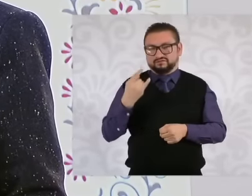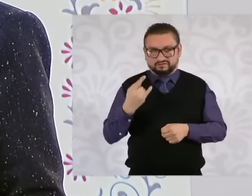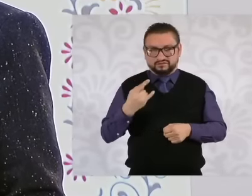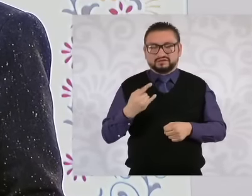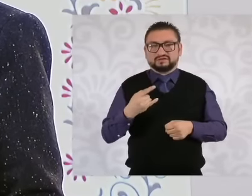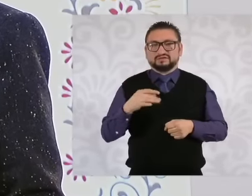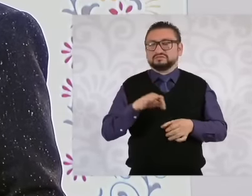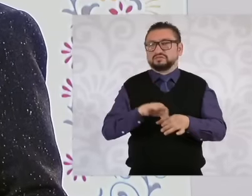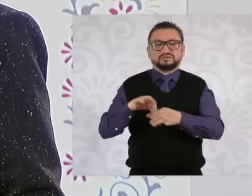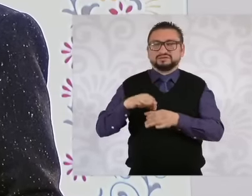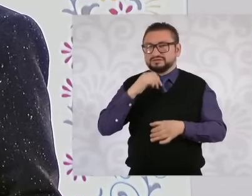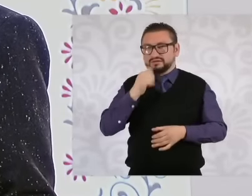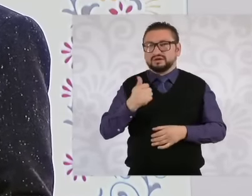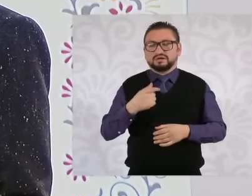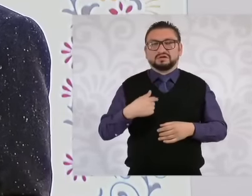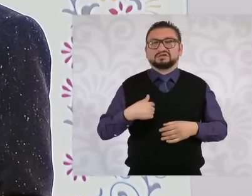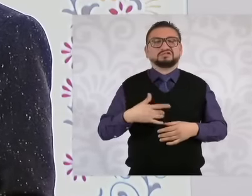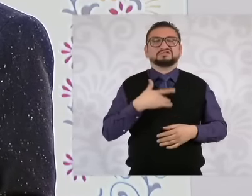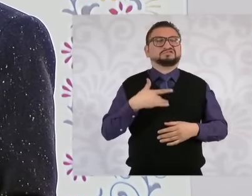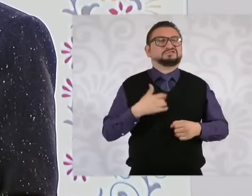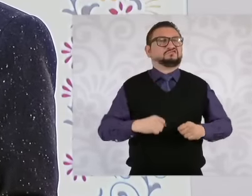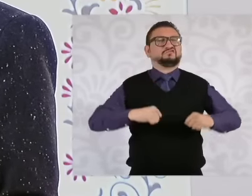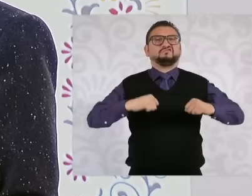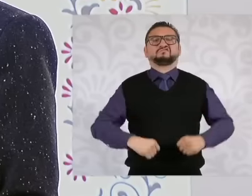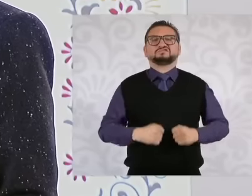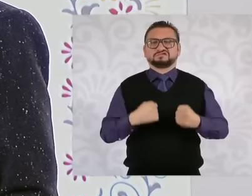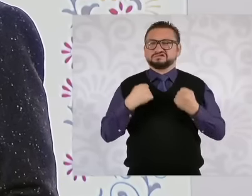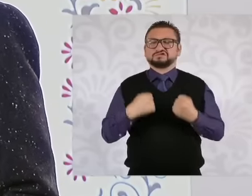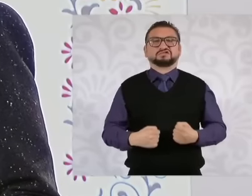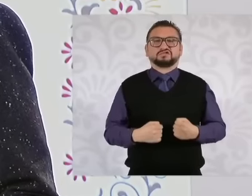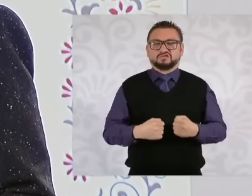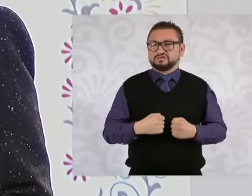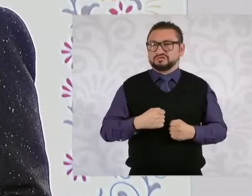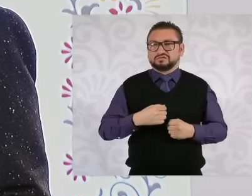legitimize himself he decrees one against